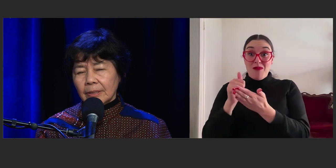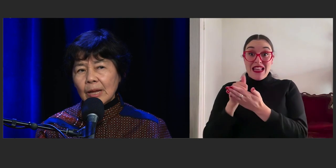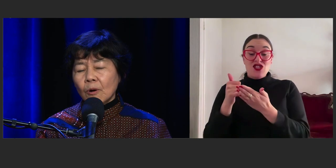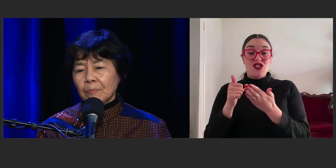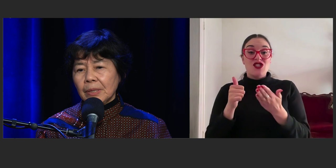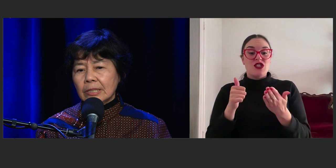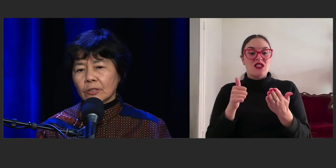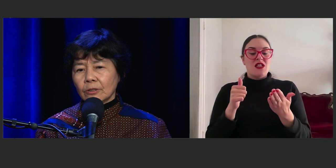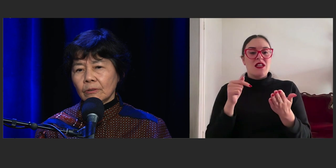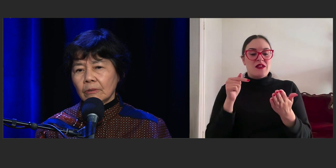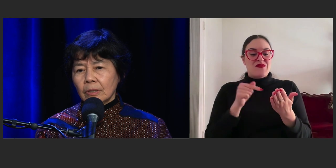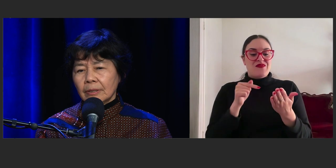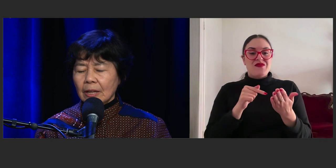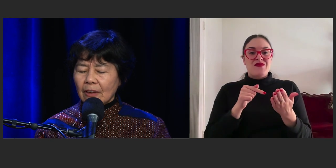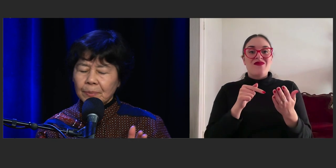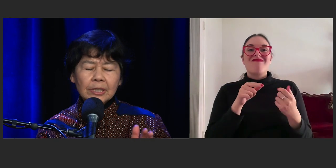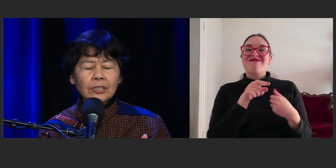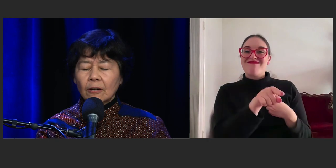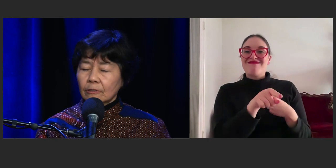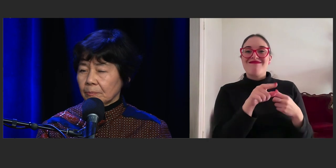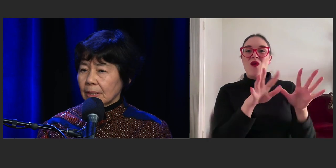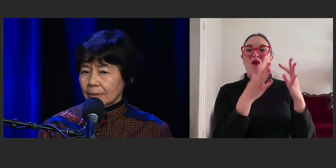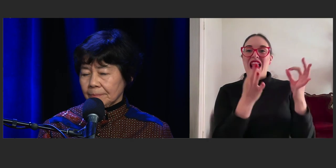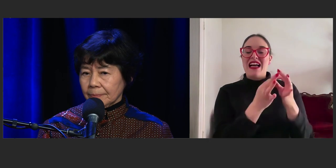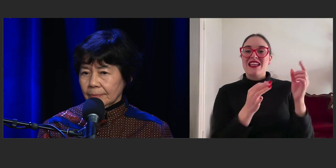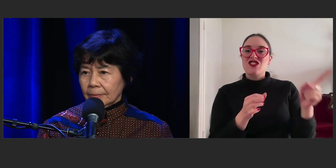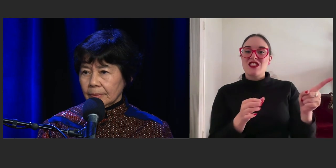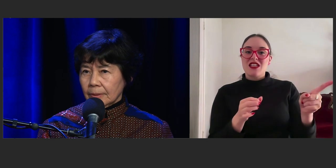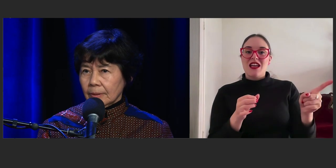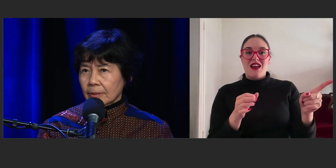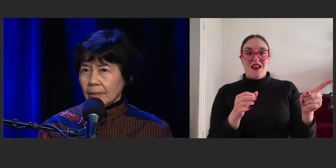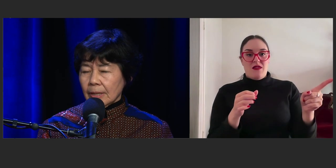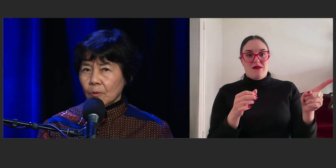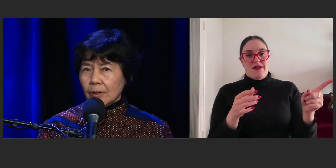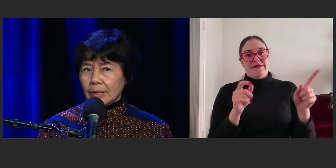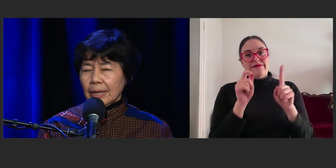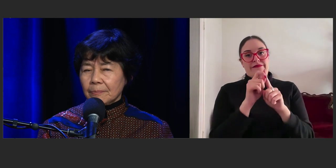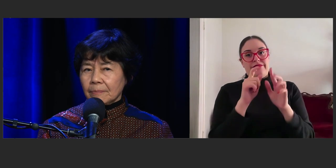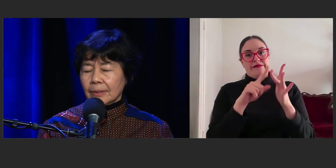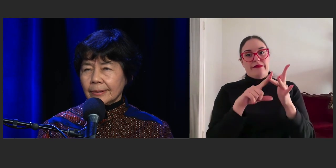they want me to, they have pigeonholed me, so they won't let,